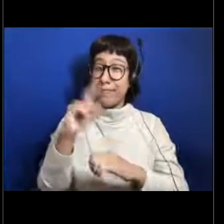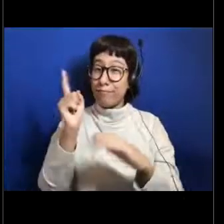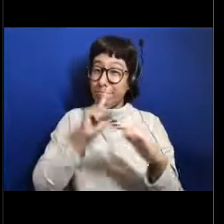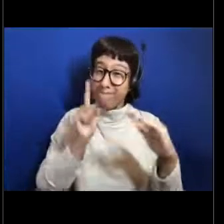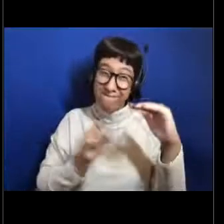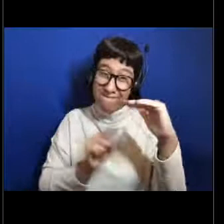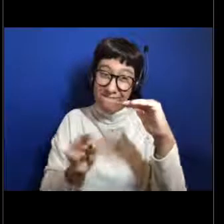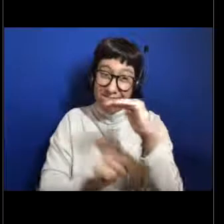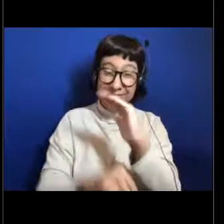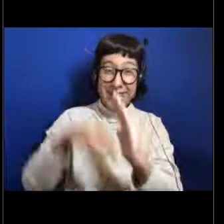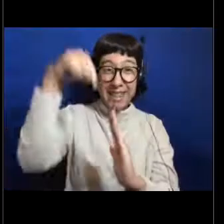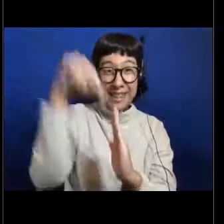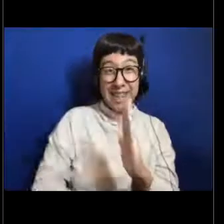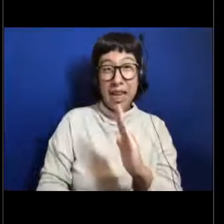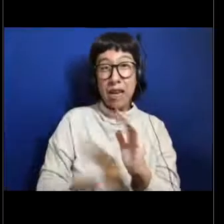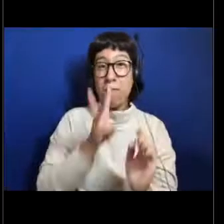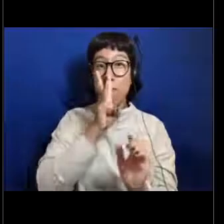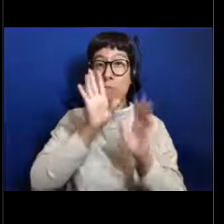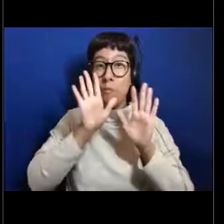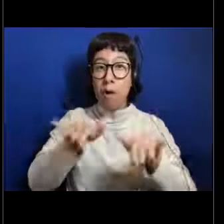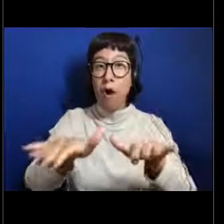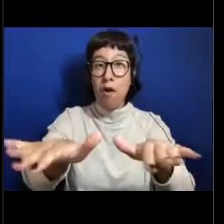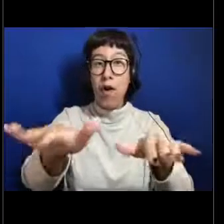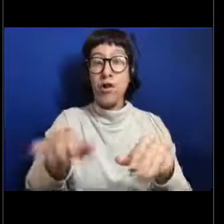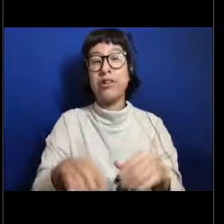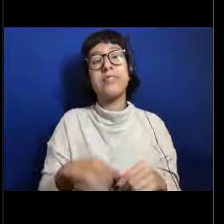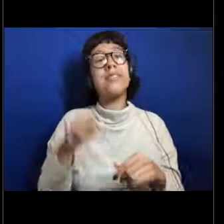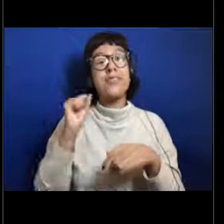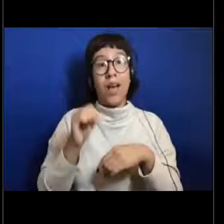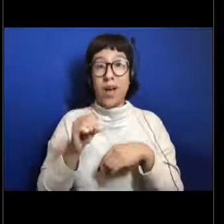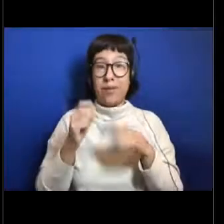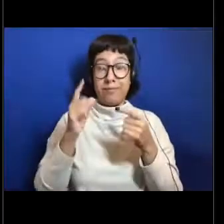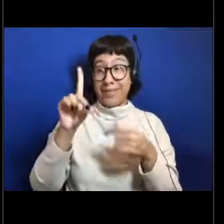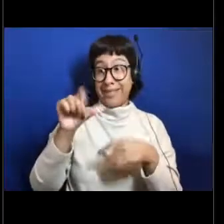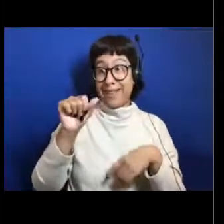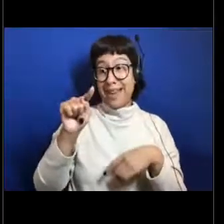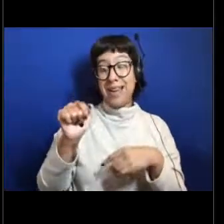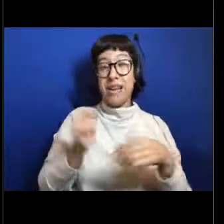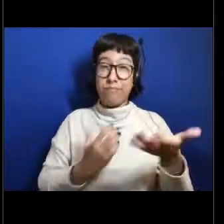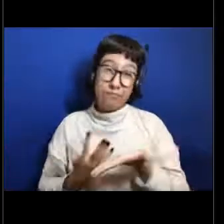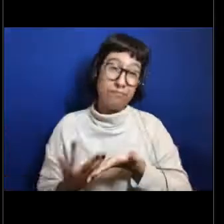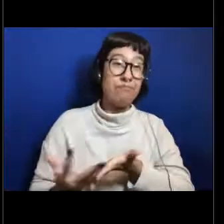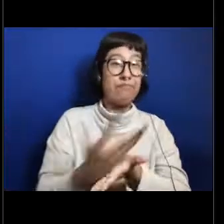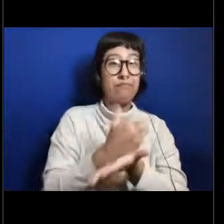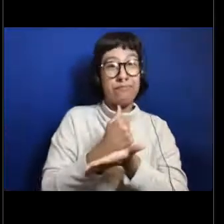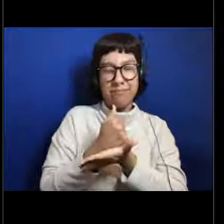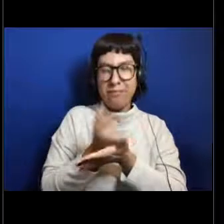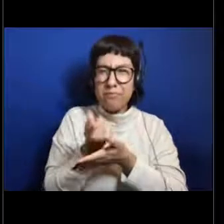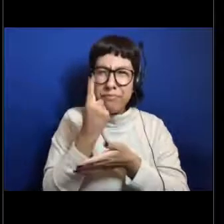We explore the unknown areas and gain data that can help us understand it a little bit better.